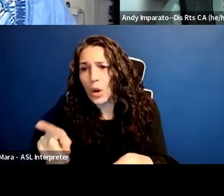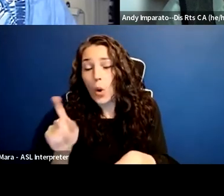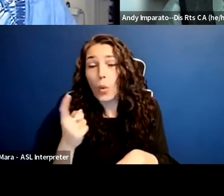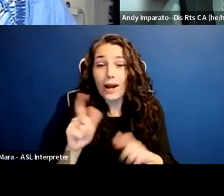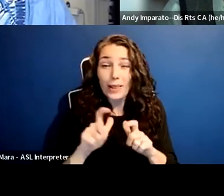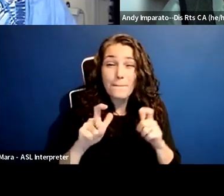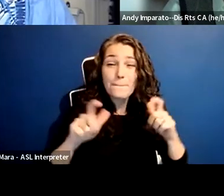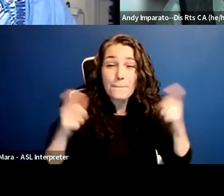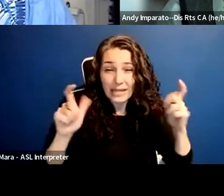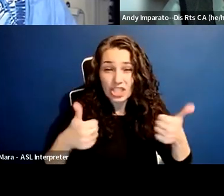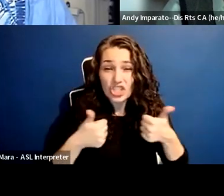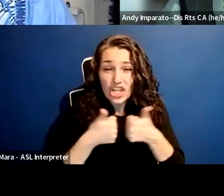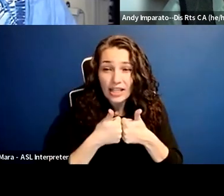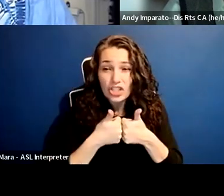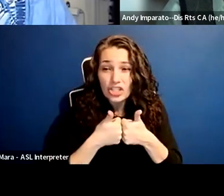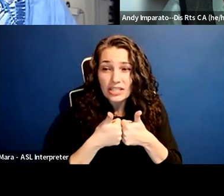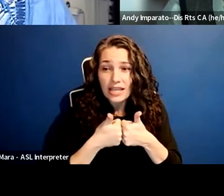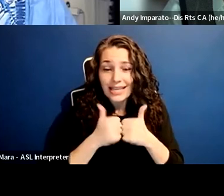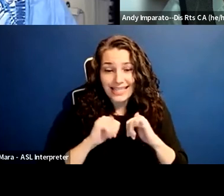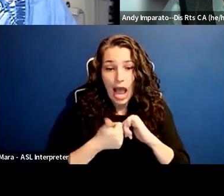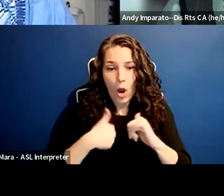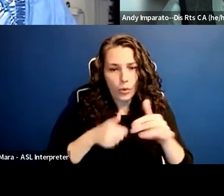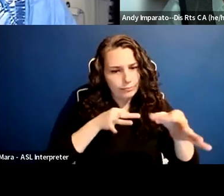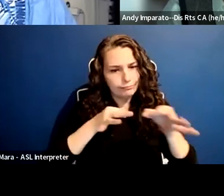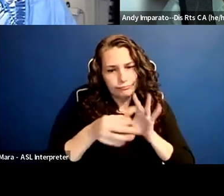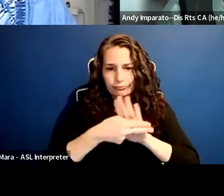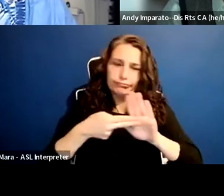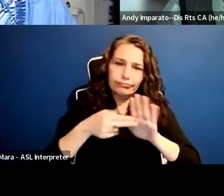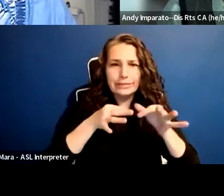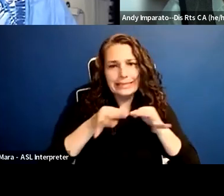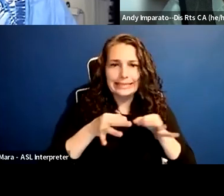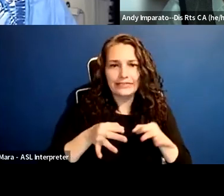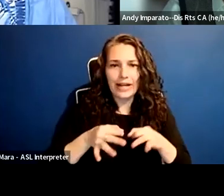has been how we define disability. We've had big fights in the Supreme Court about that.